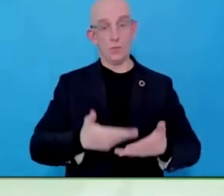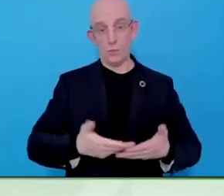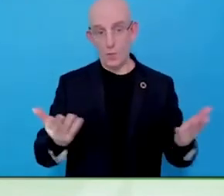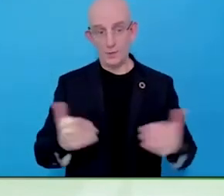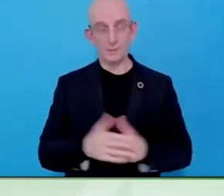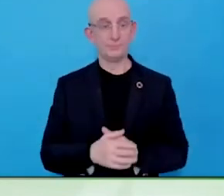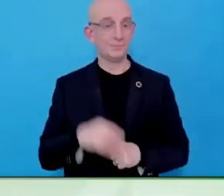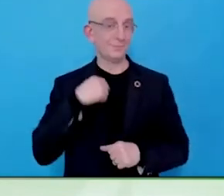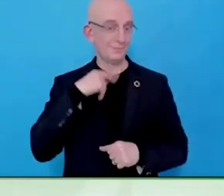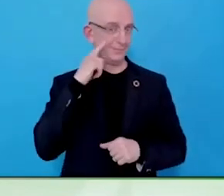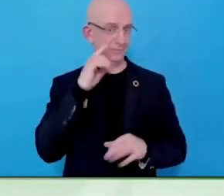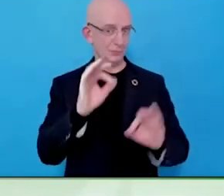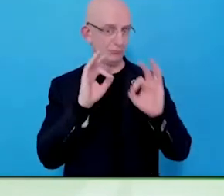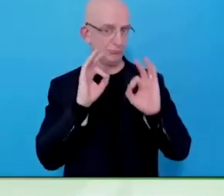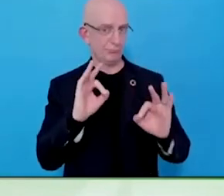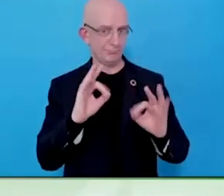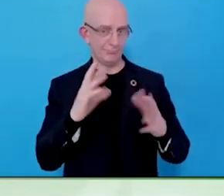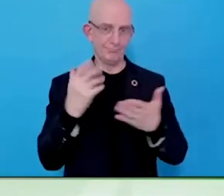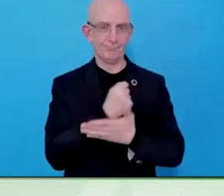And I'm in pink.